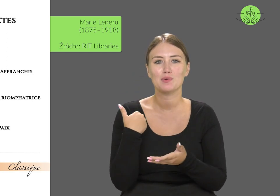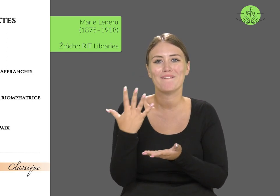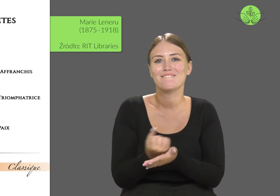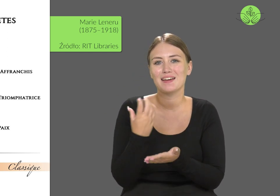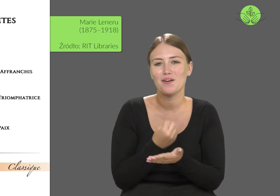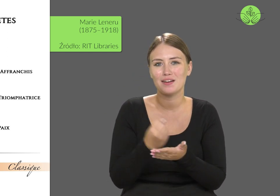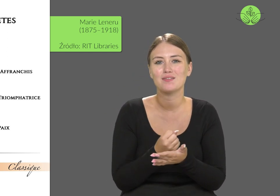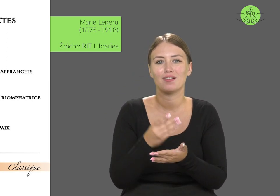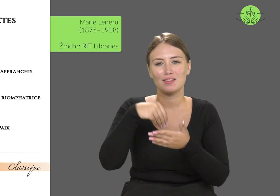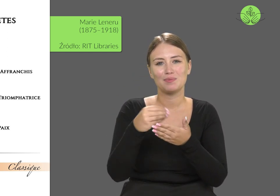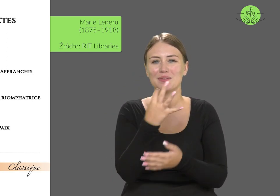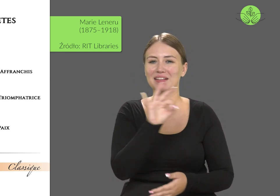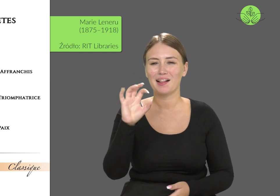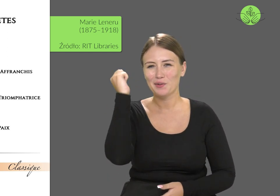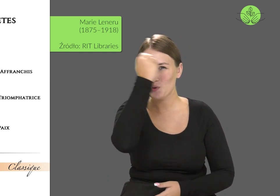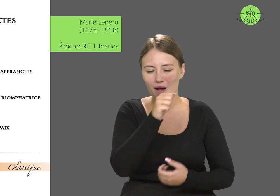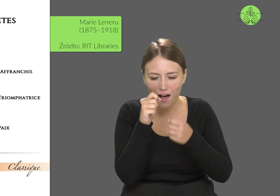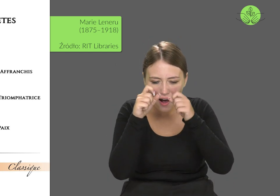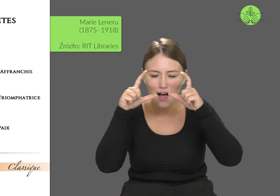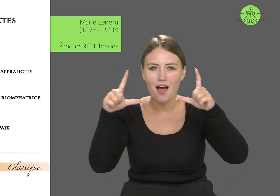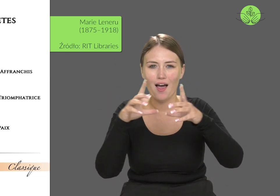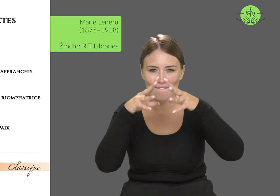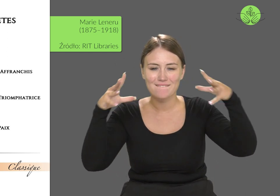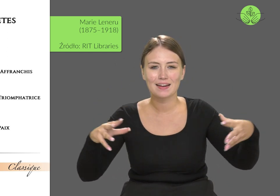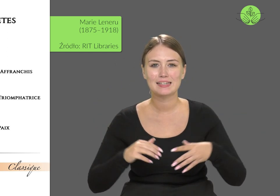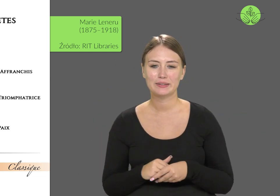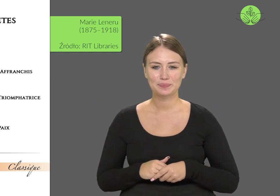and used a magnifying glass.